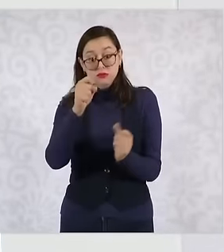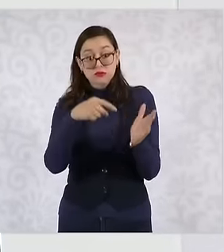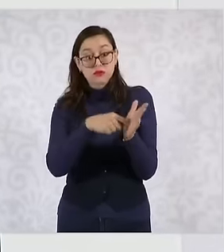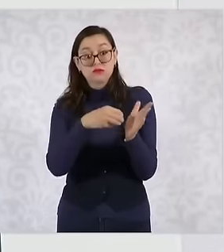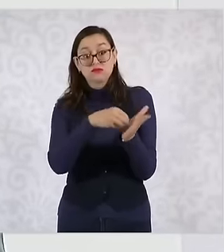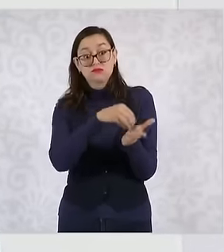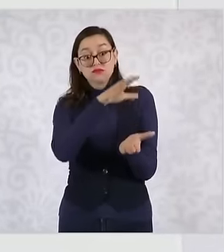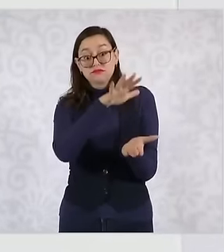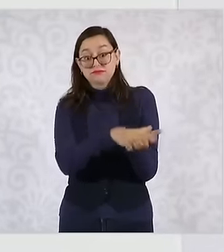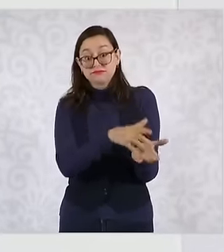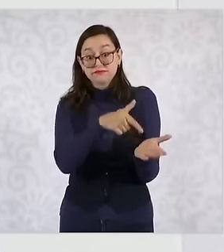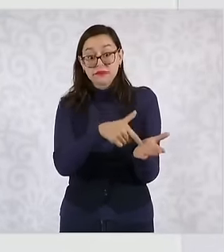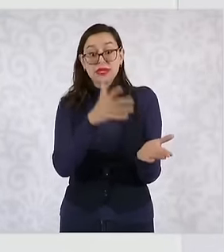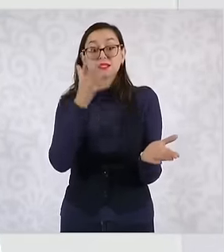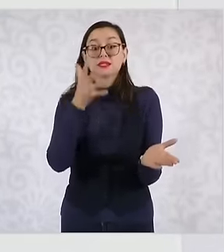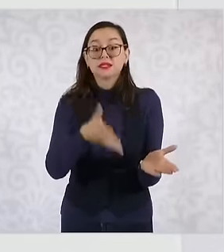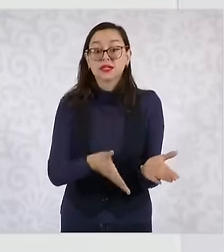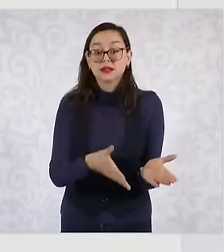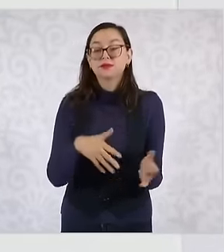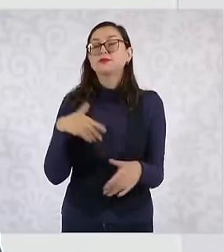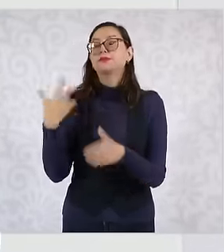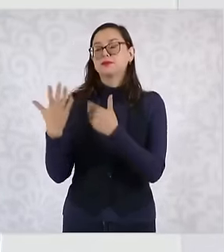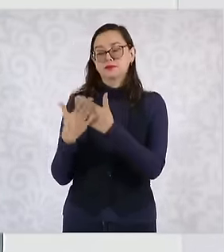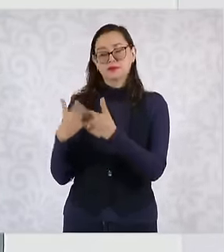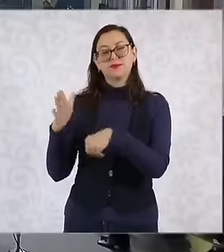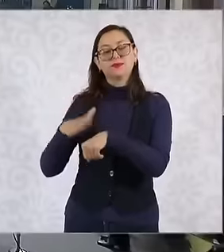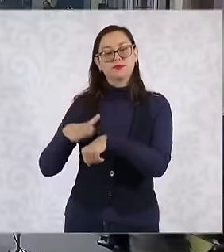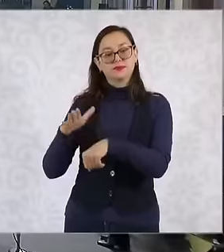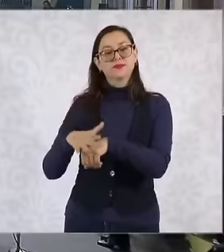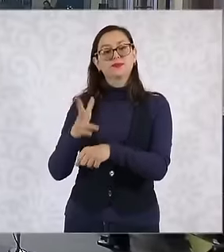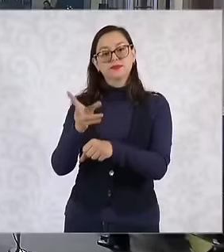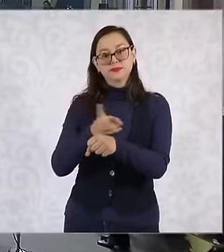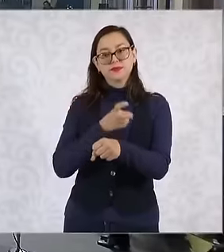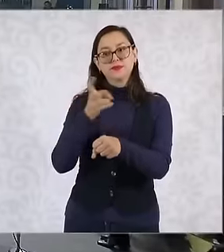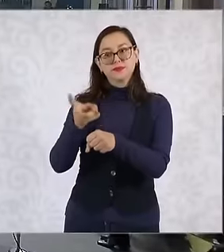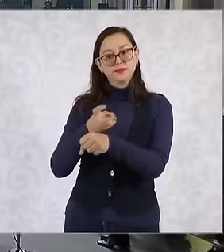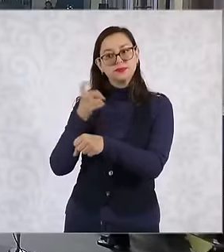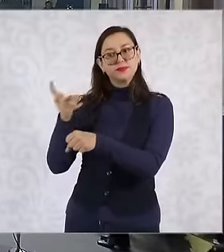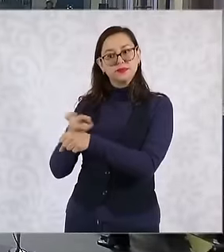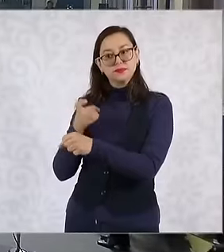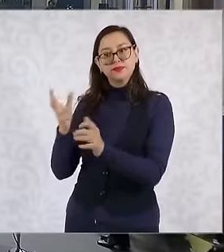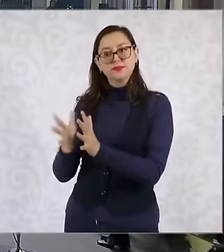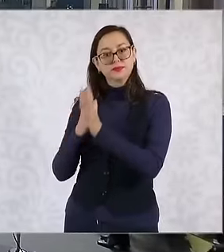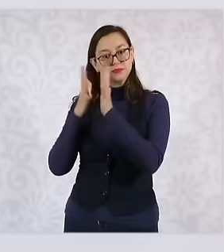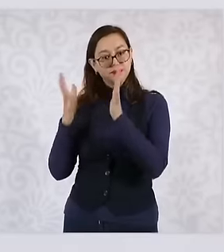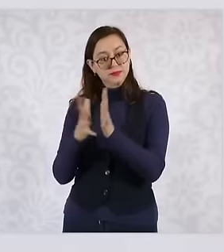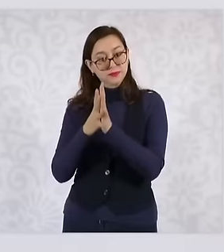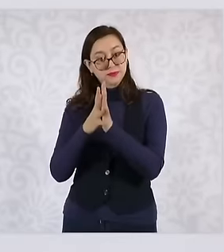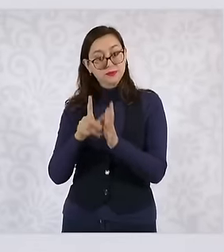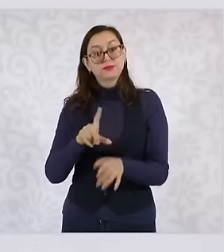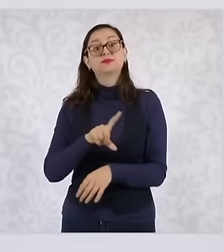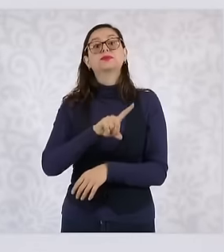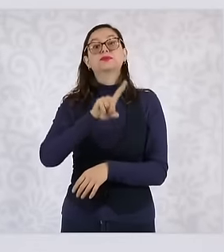then The call is issued and this whole procedure comes and then the regions are going to be chosen according to